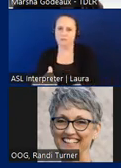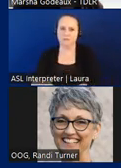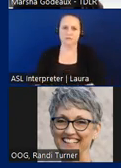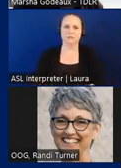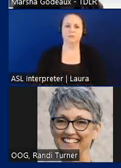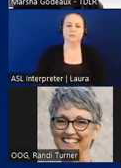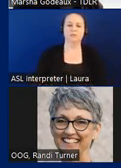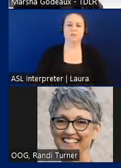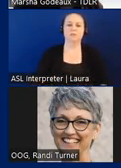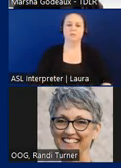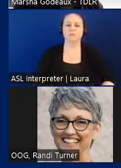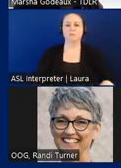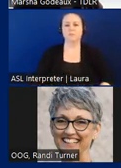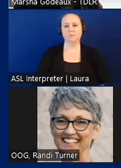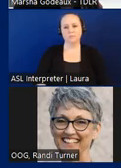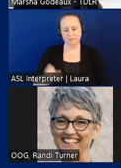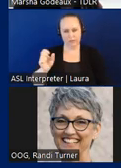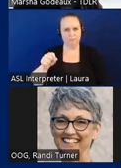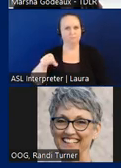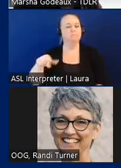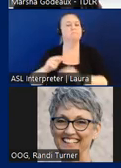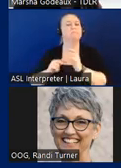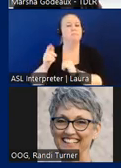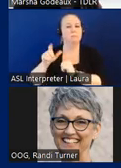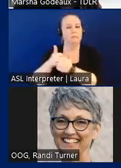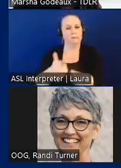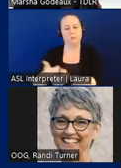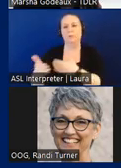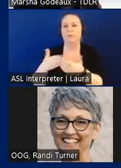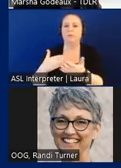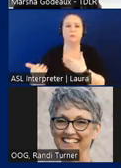so it is a subject facility even though the baptistry is an area of religious ritual